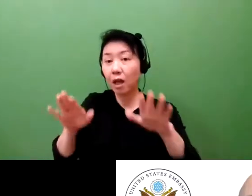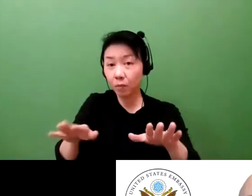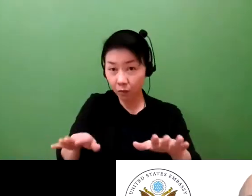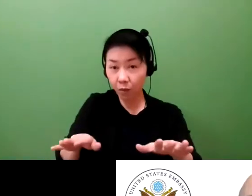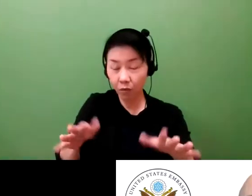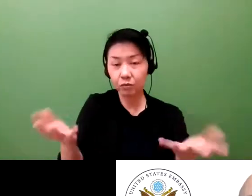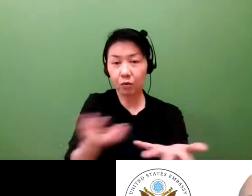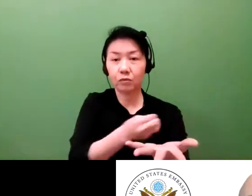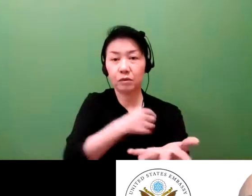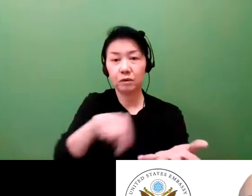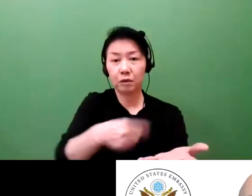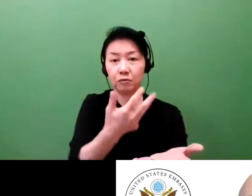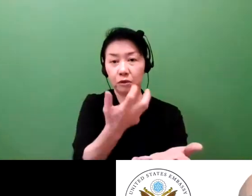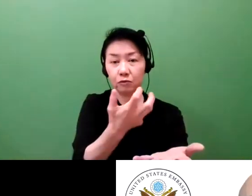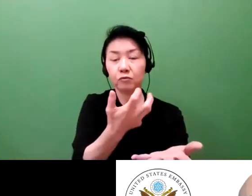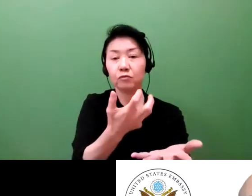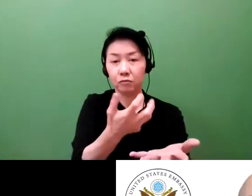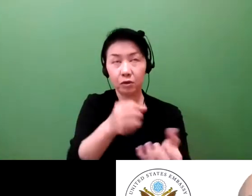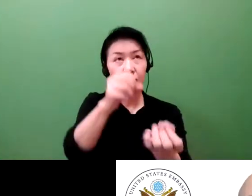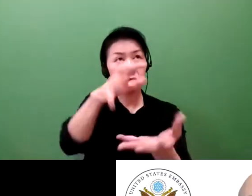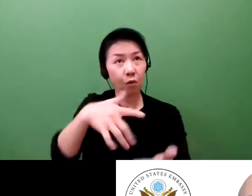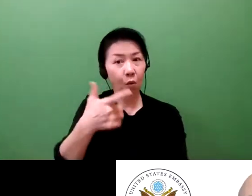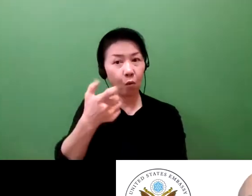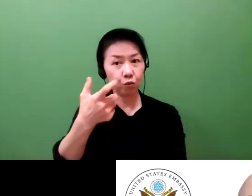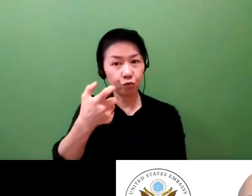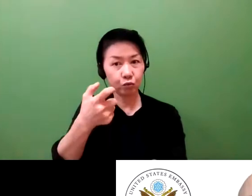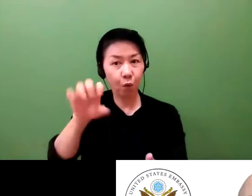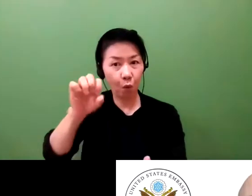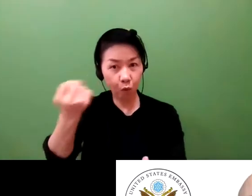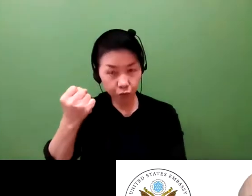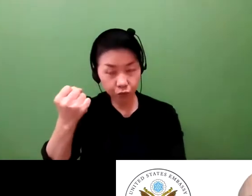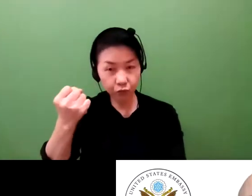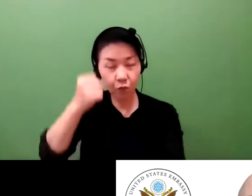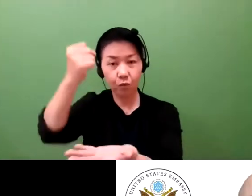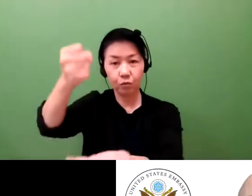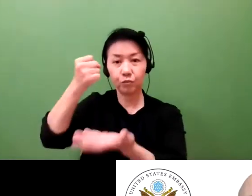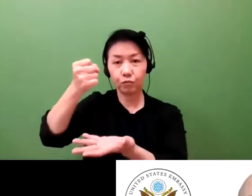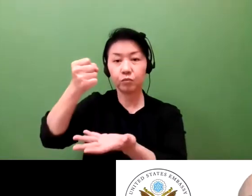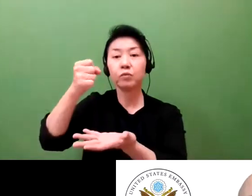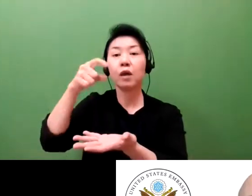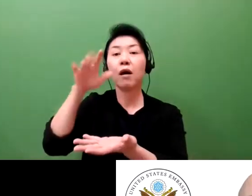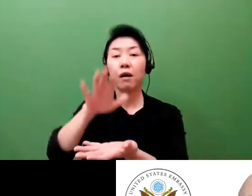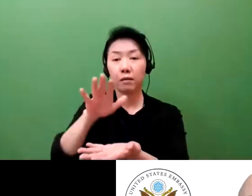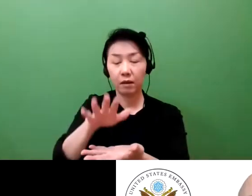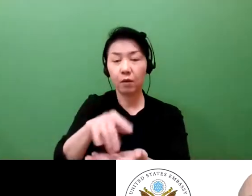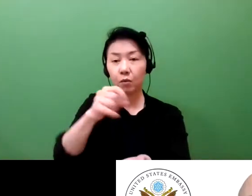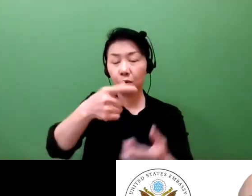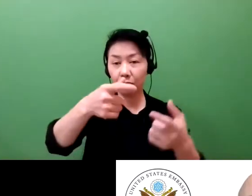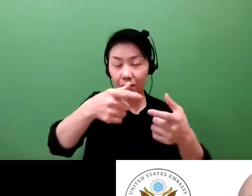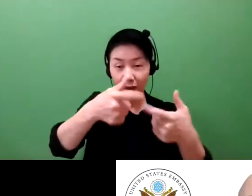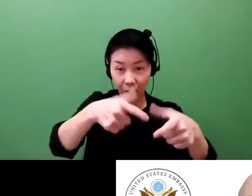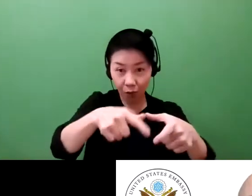And they are 180 employees with a $6 billion top line. A very typical company, the company called NABEL,